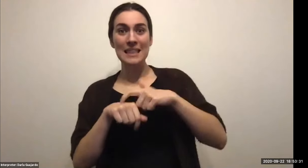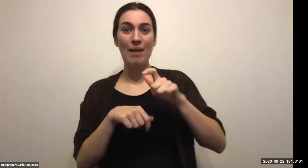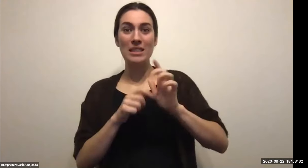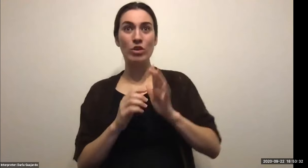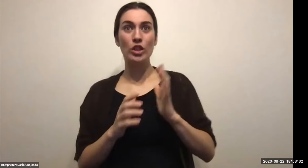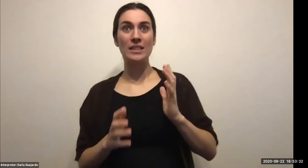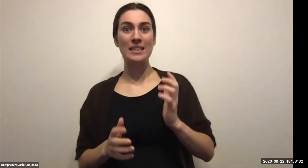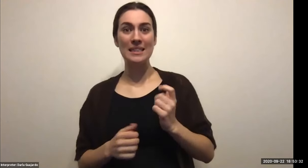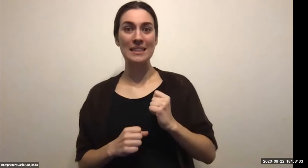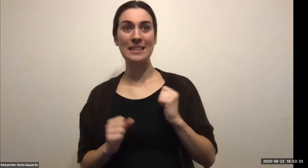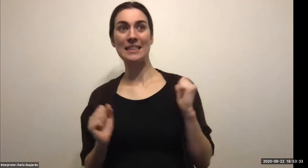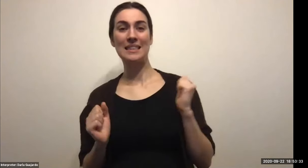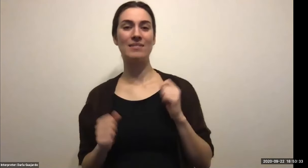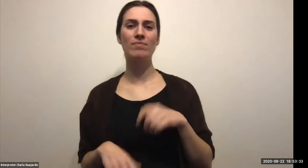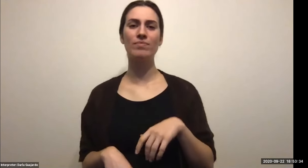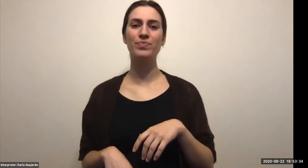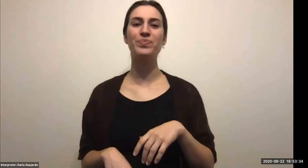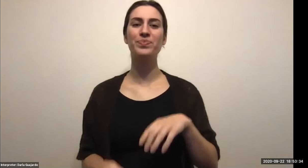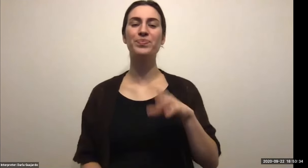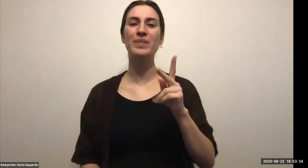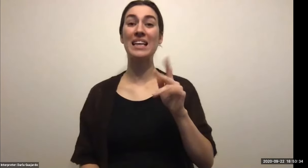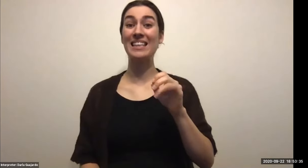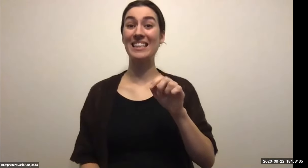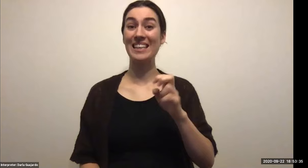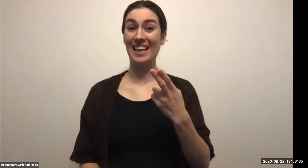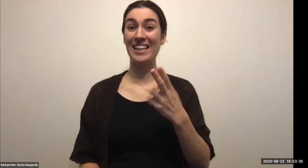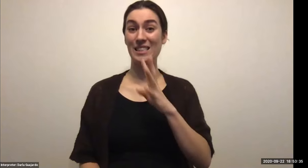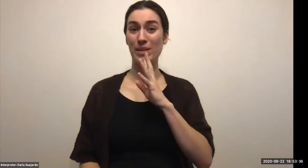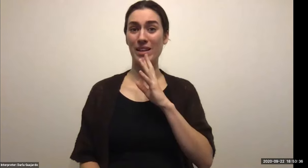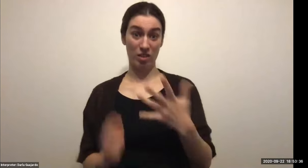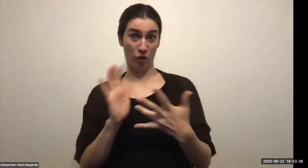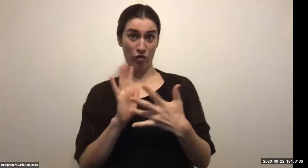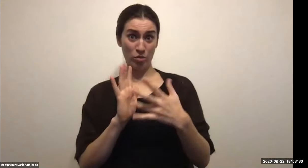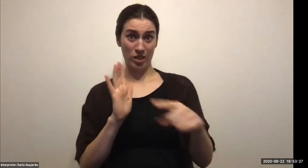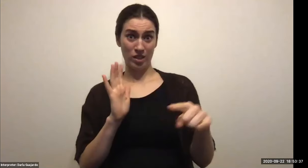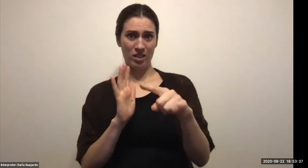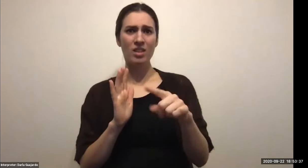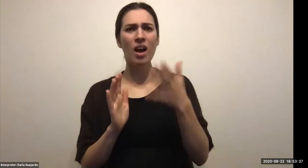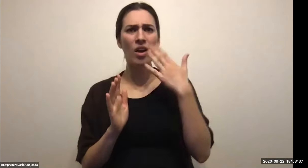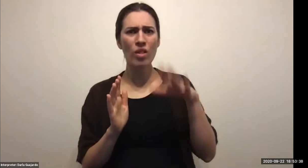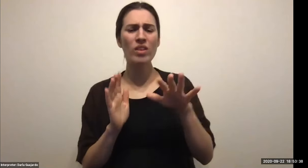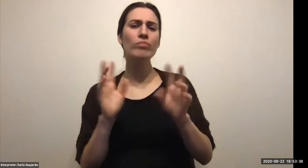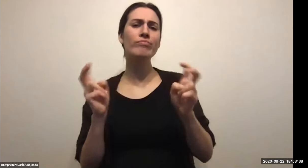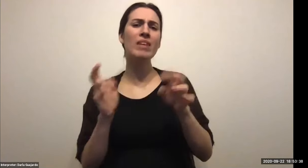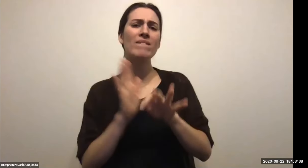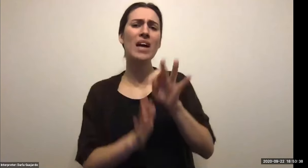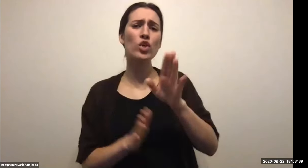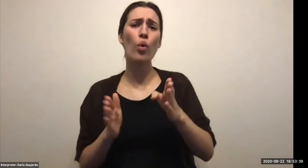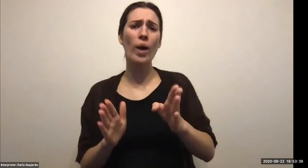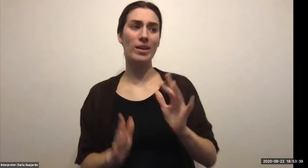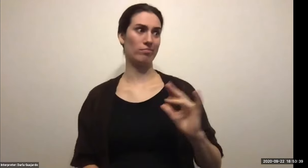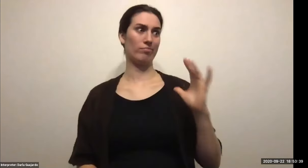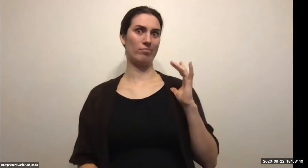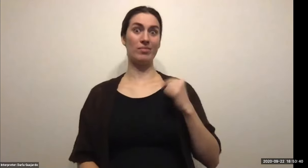Keith Wolling: And it worked out for me. But having things that people you can bounce off of the go to the job fairs, get your resume out there update LinkedIn on anything that you've done.